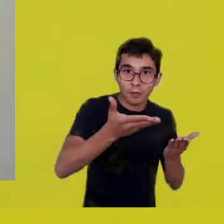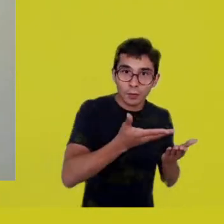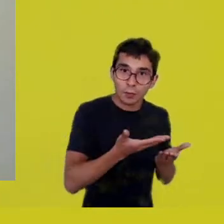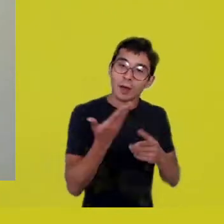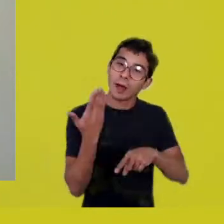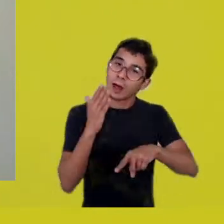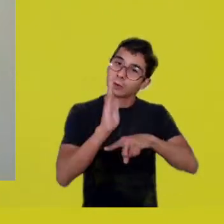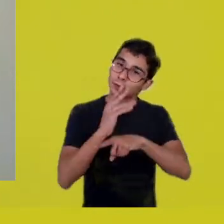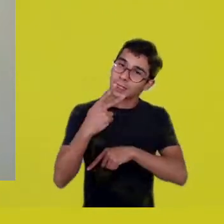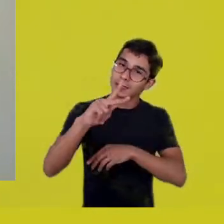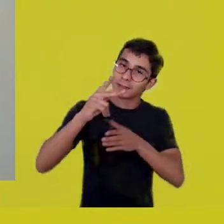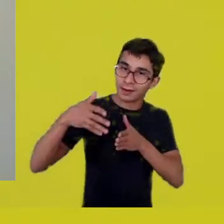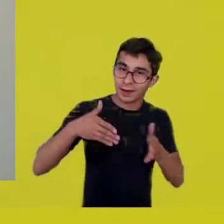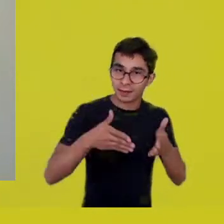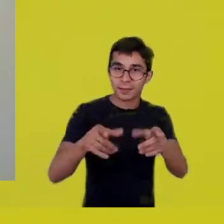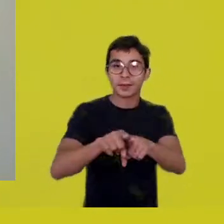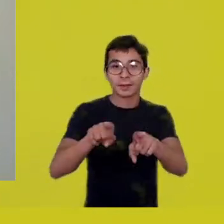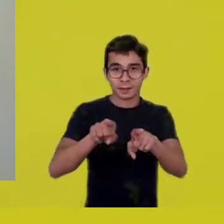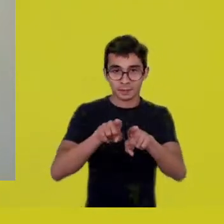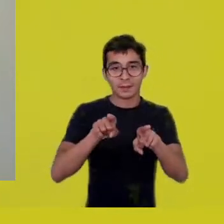That’s it.